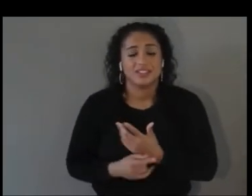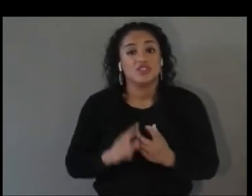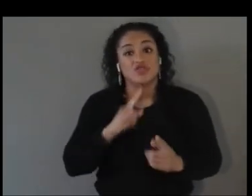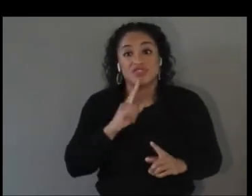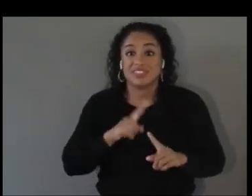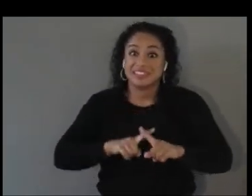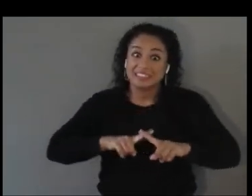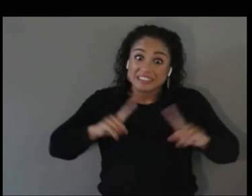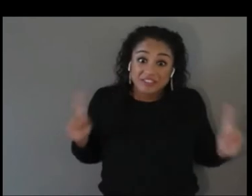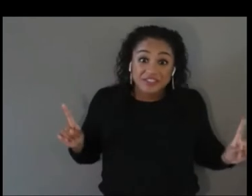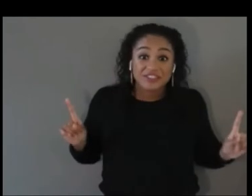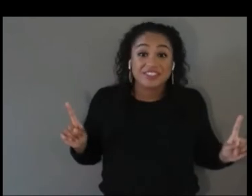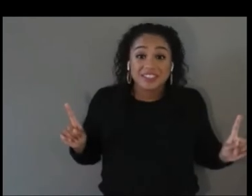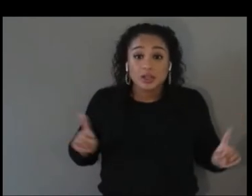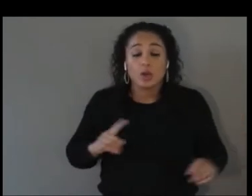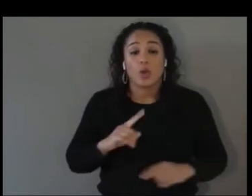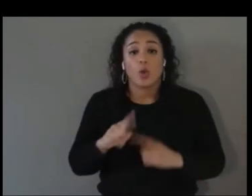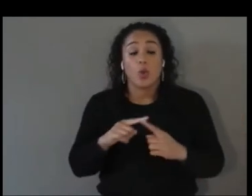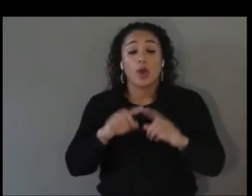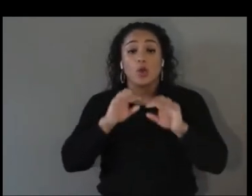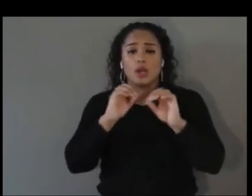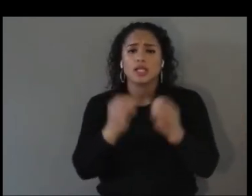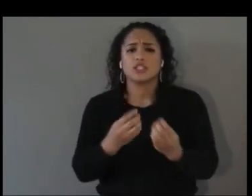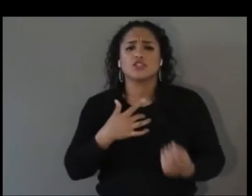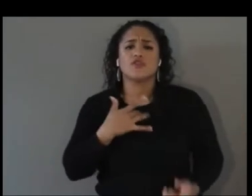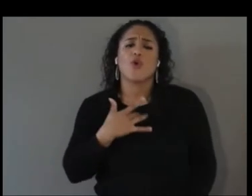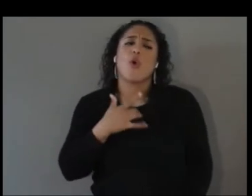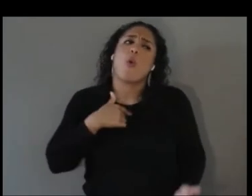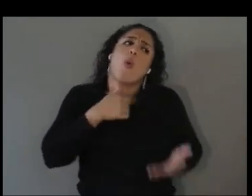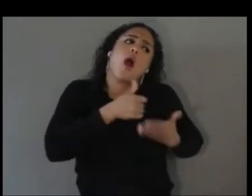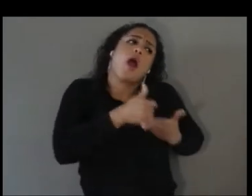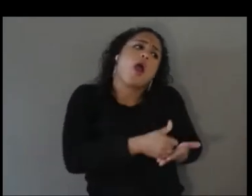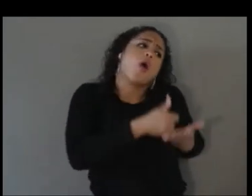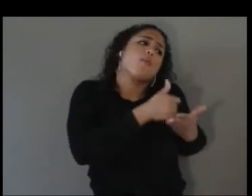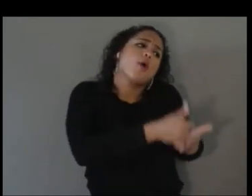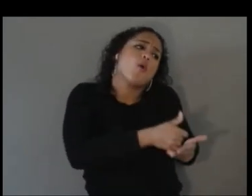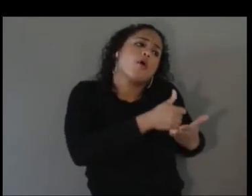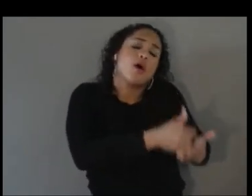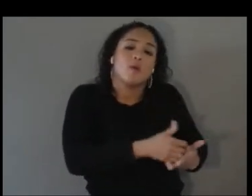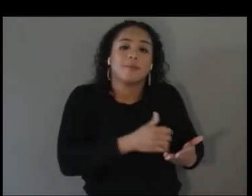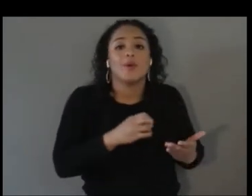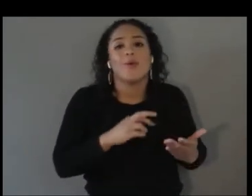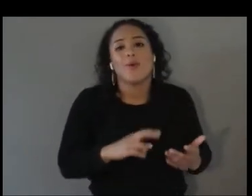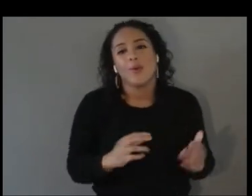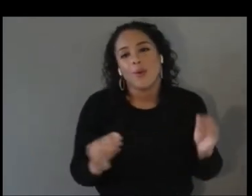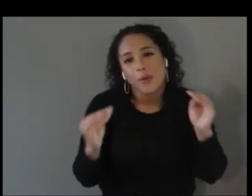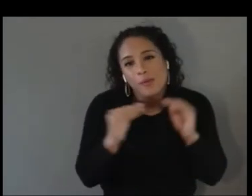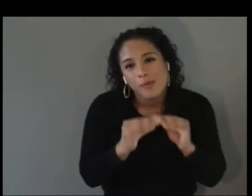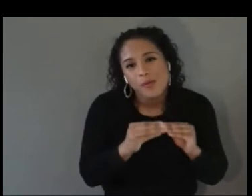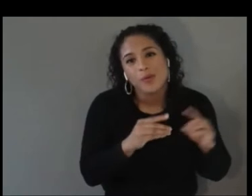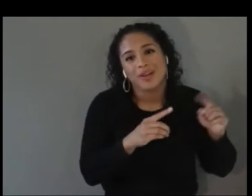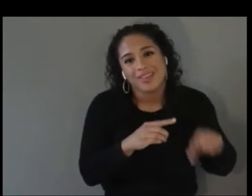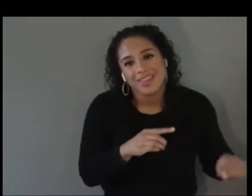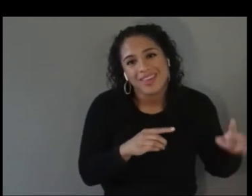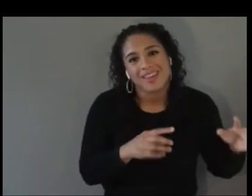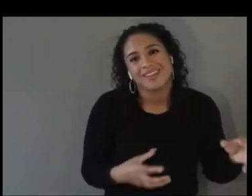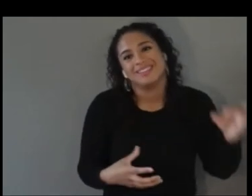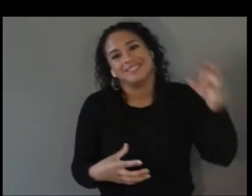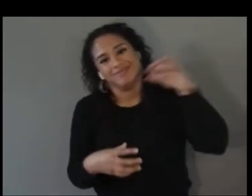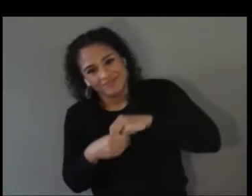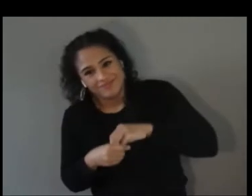doing something for people, or you're doing things with people, as the actual people, as someone that has come into this world,